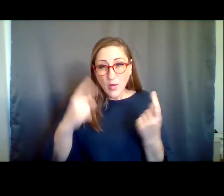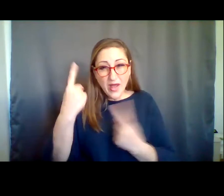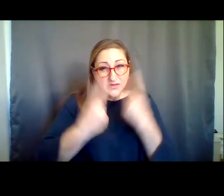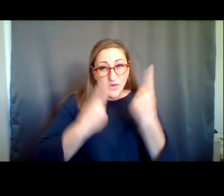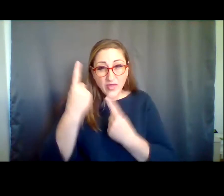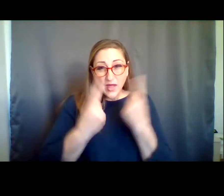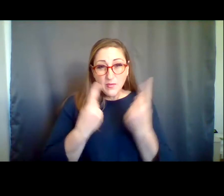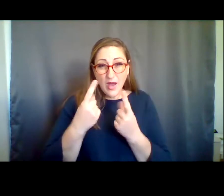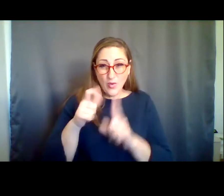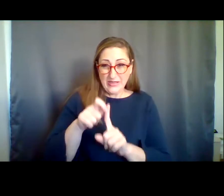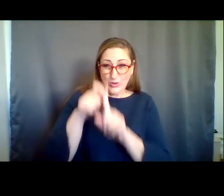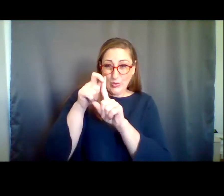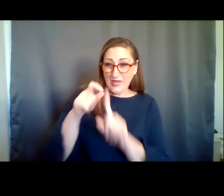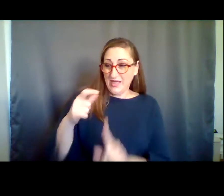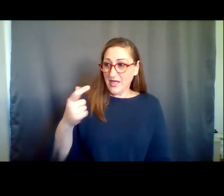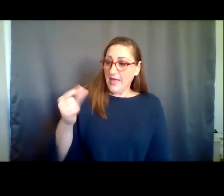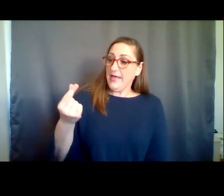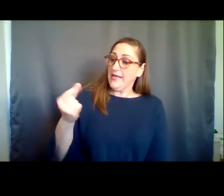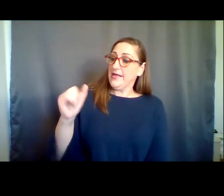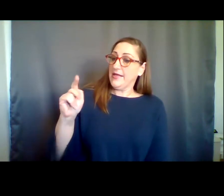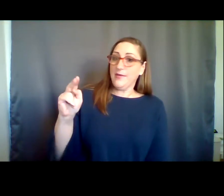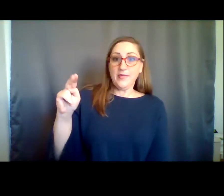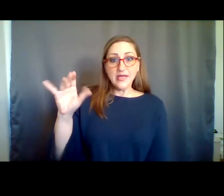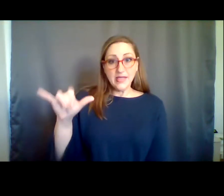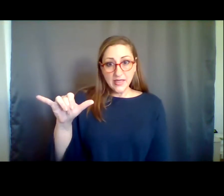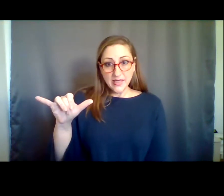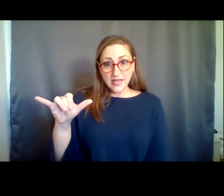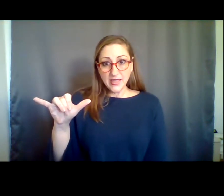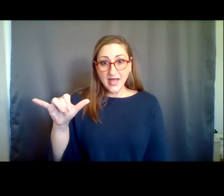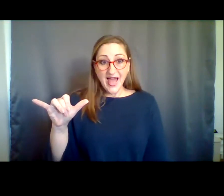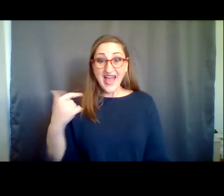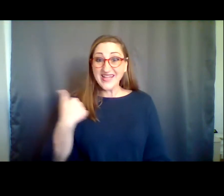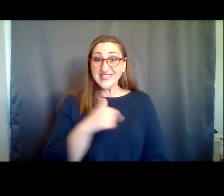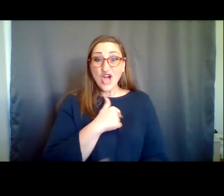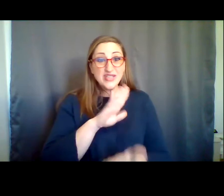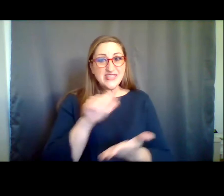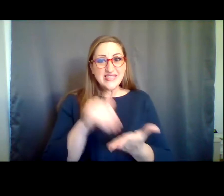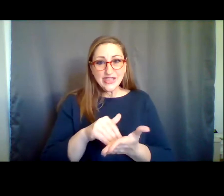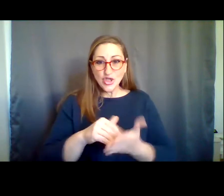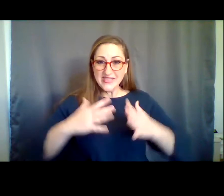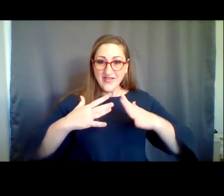consider what's unique about Gibney, which is the scale of our center as a physical